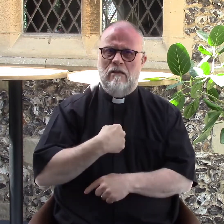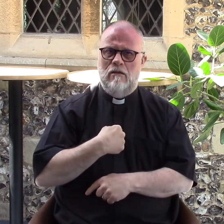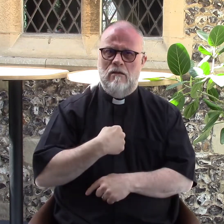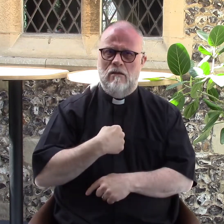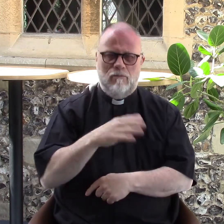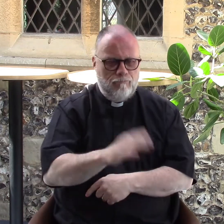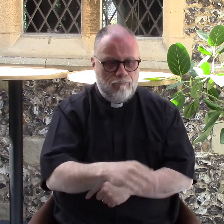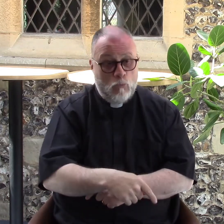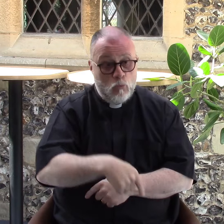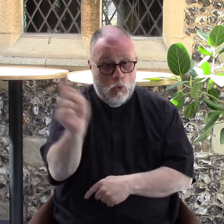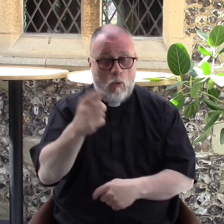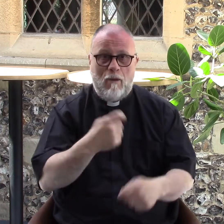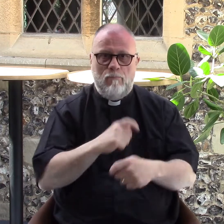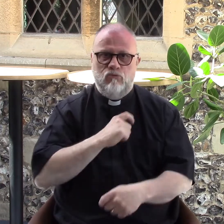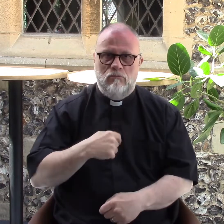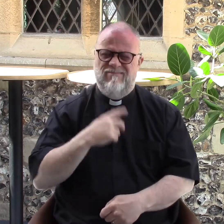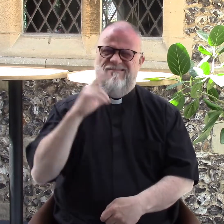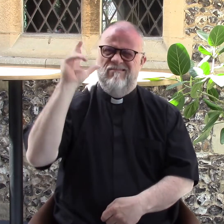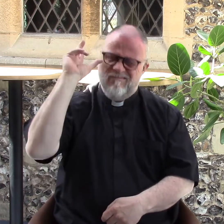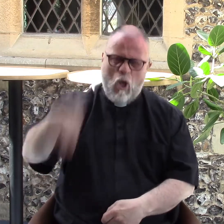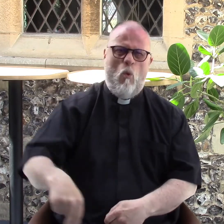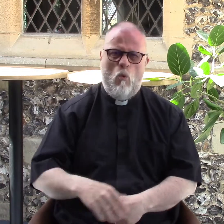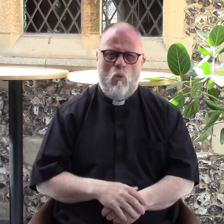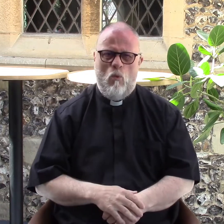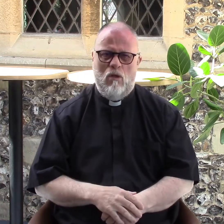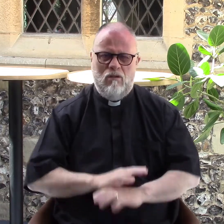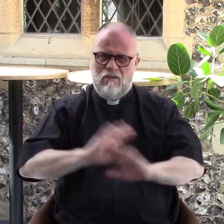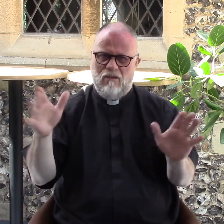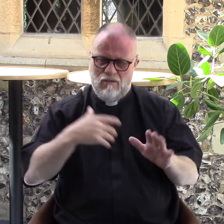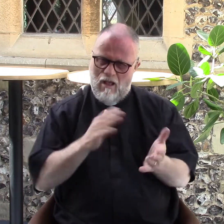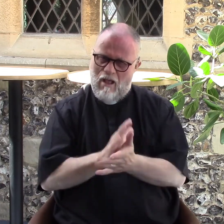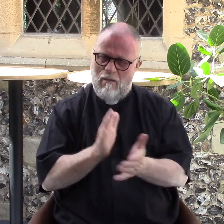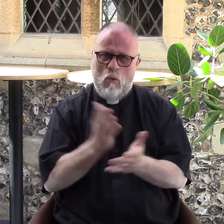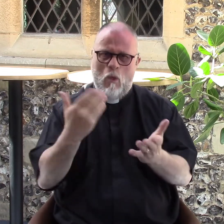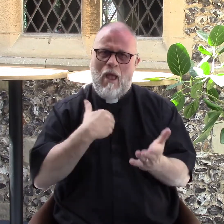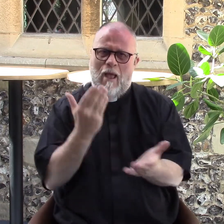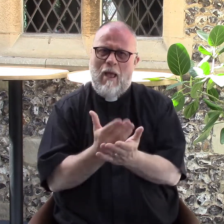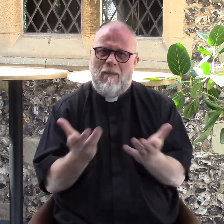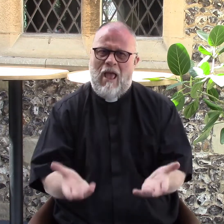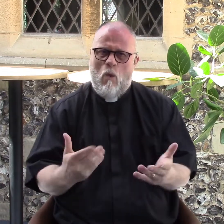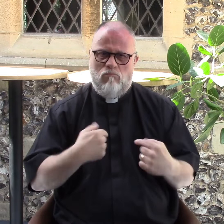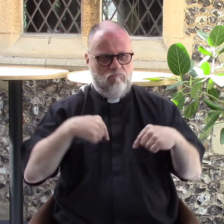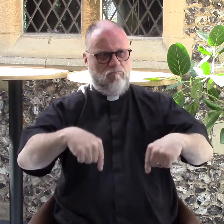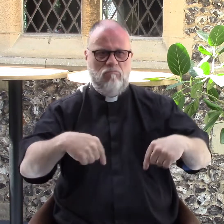I felt that God was telling me to become a priest. I responded, no I'm happy the way I am now, I'm